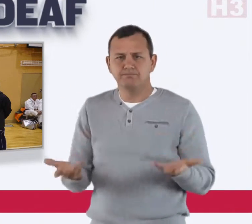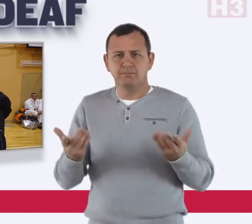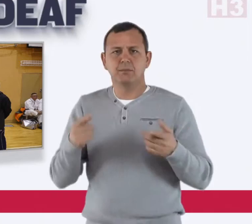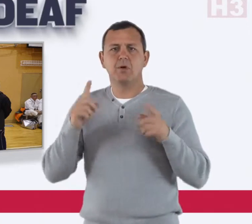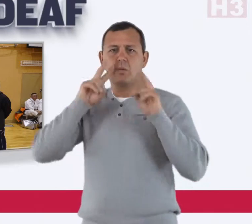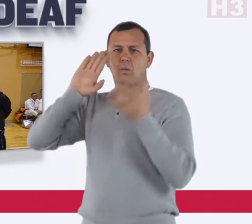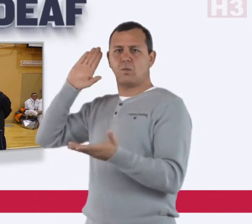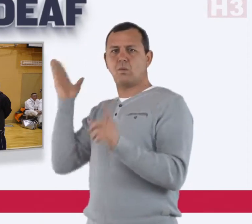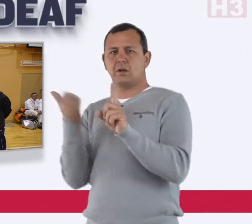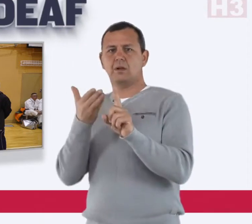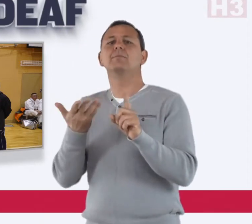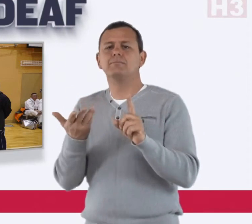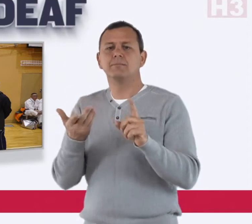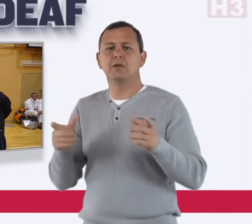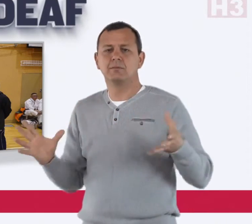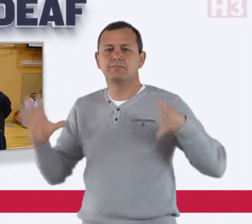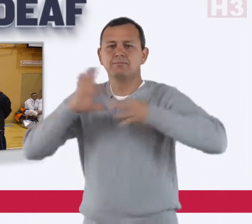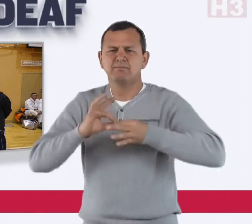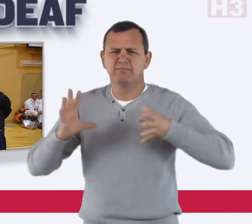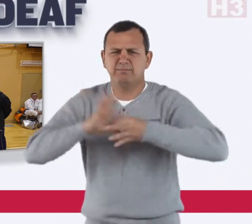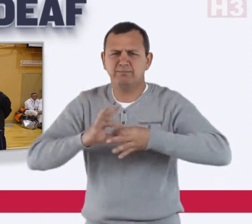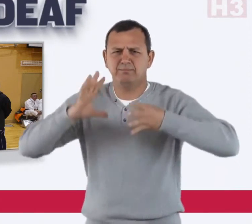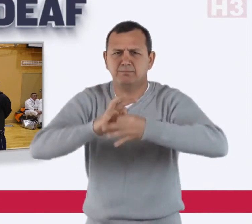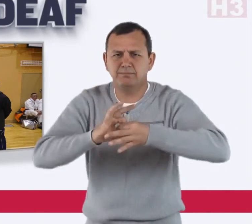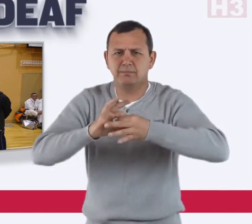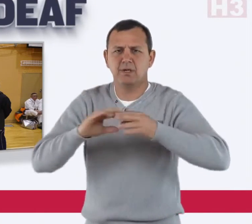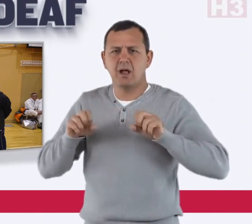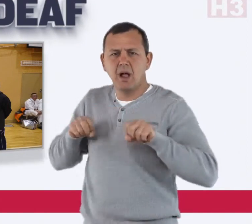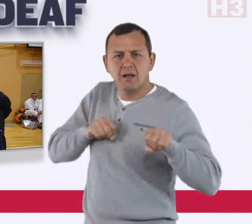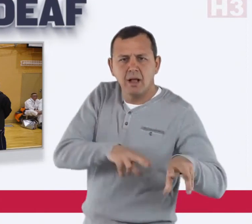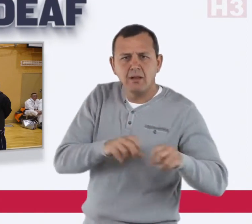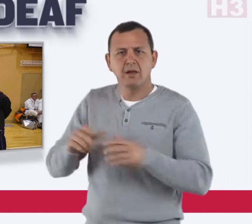of their goals is to connect athletes with